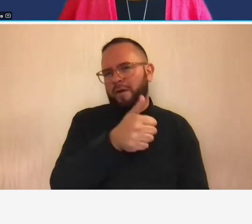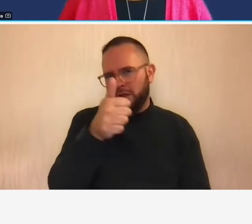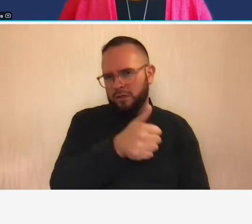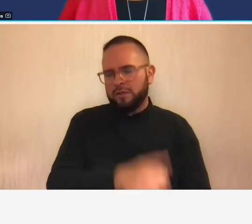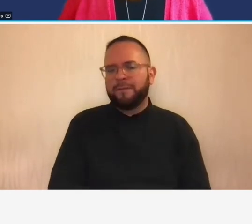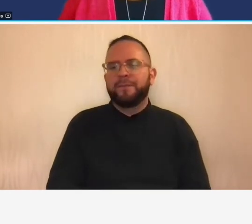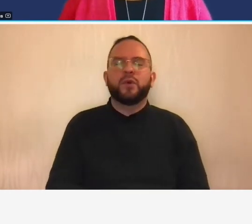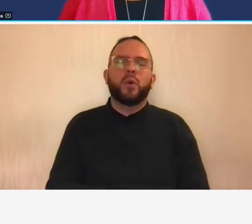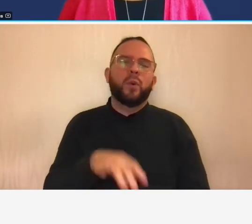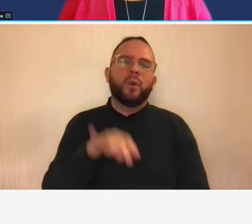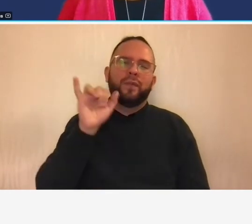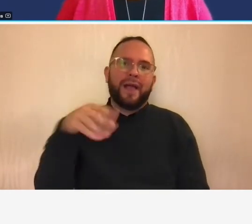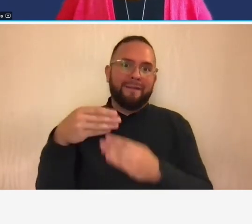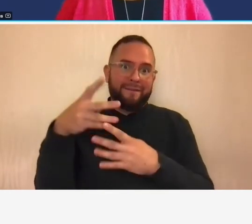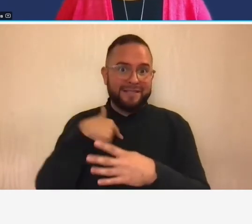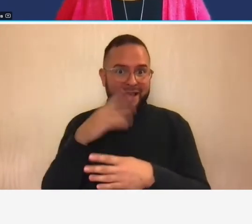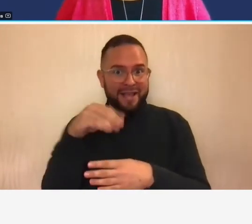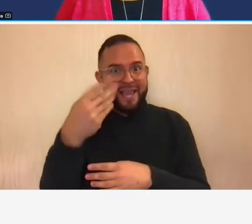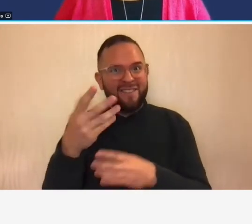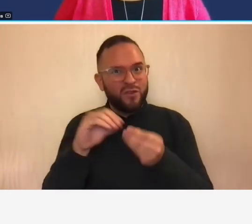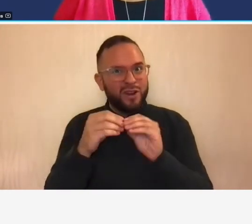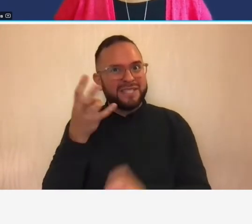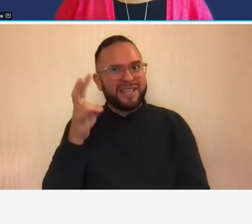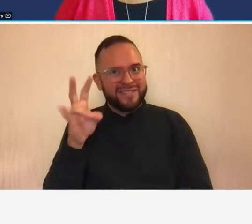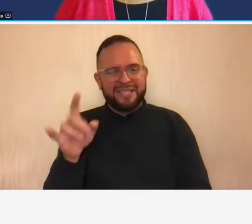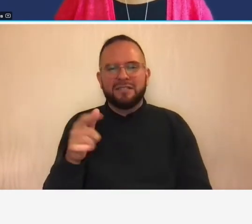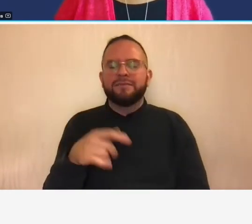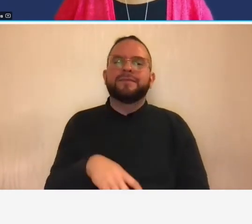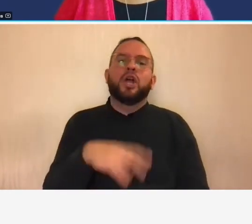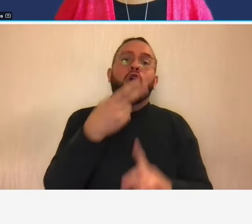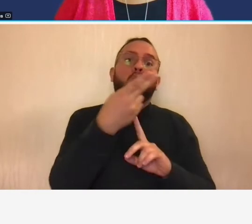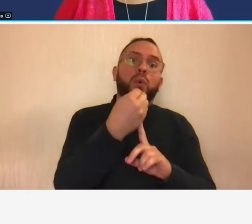in that list that i gave you hotel meals and incidentals generally are unallowable if they